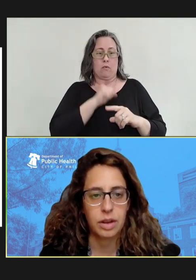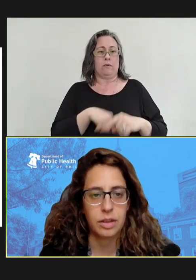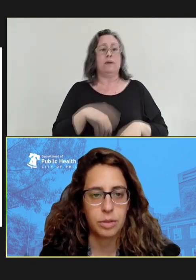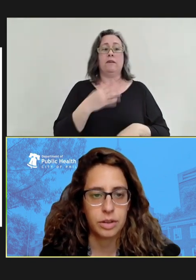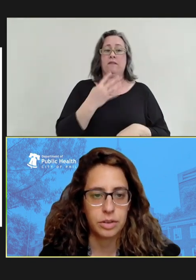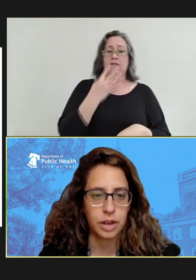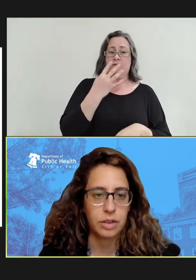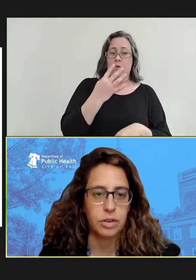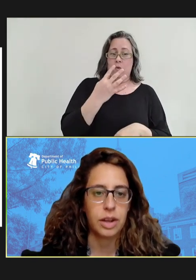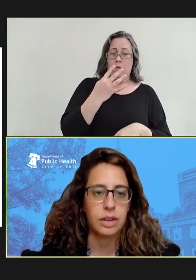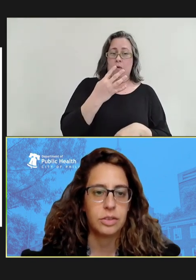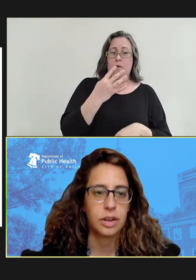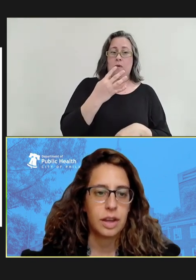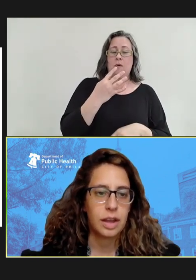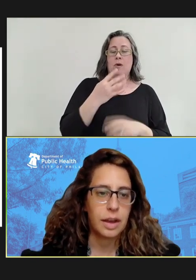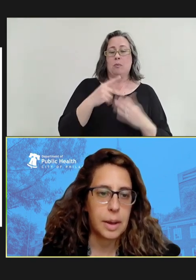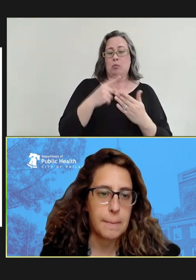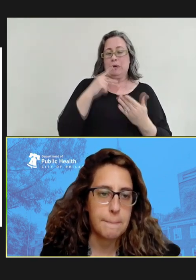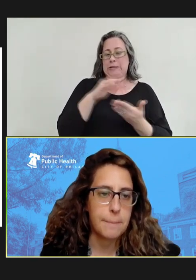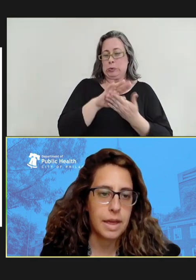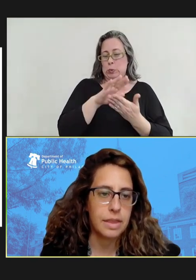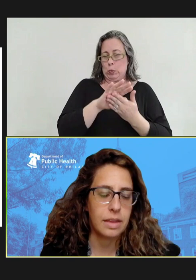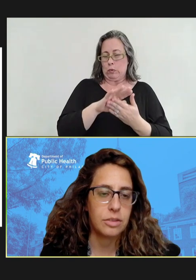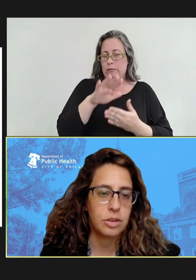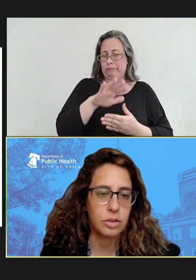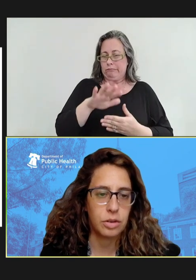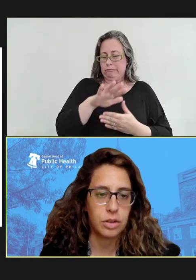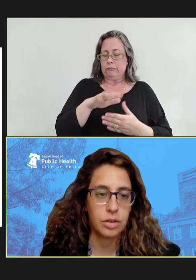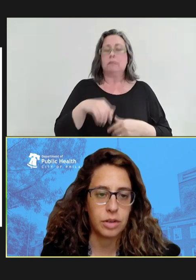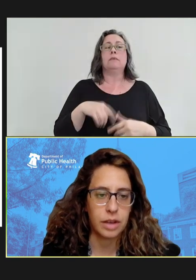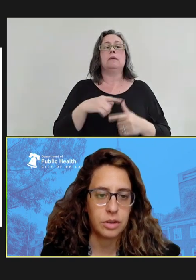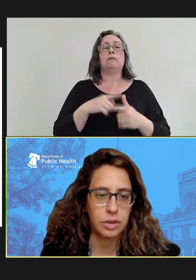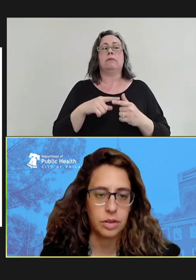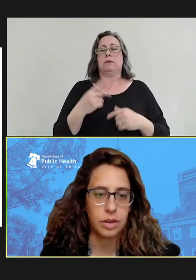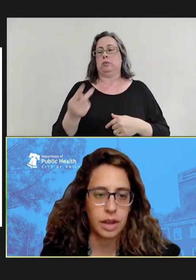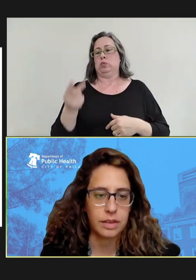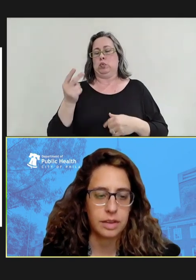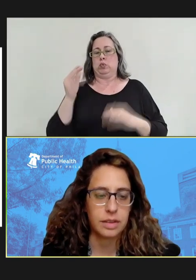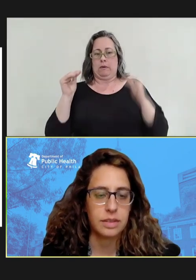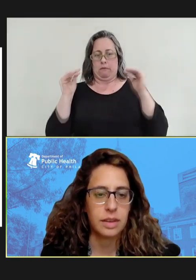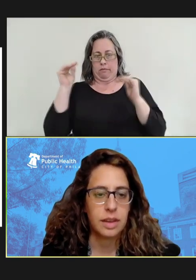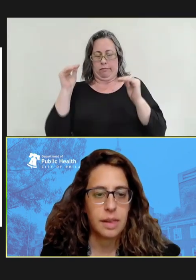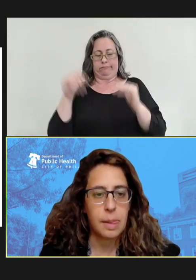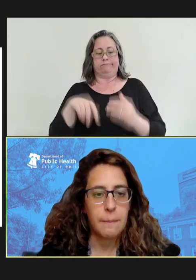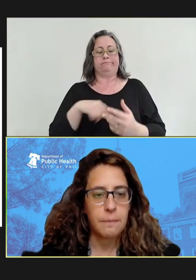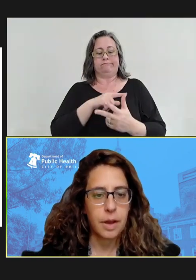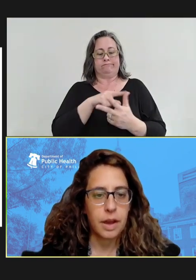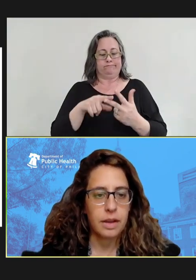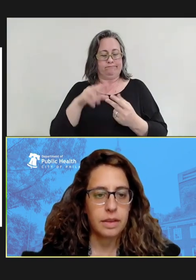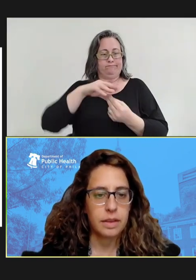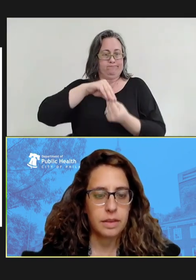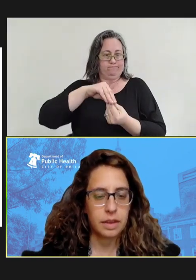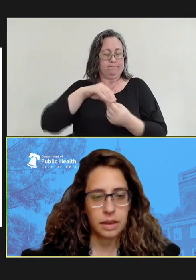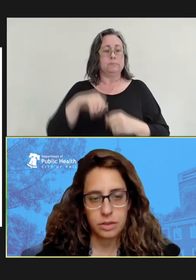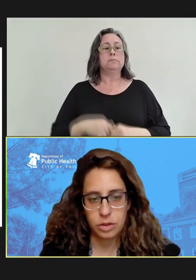kind of preschool age range. And then two adult -- we had two adult cases. The two